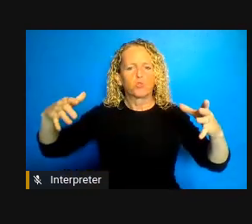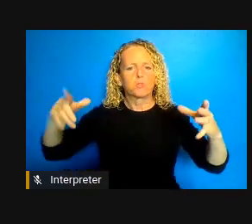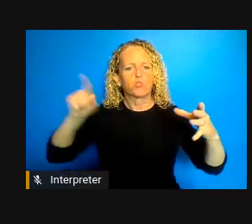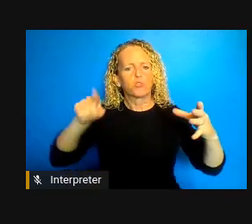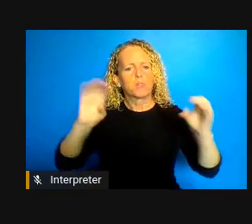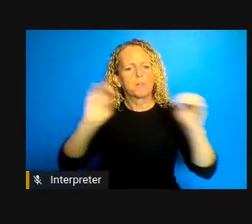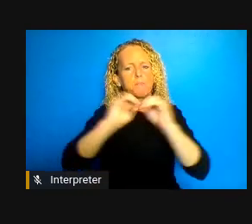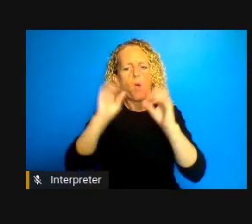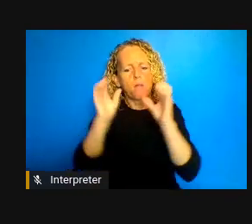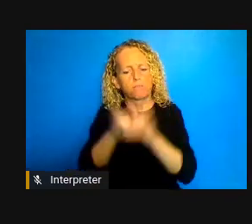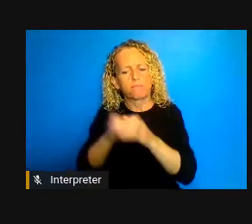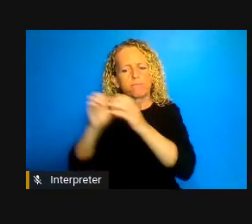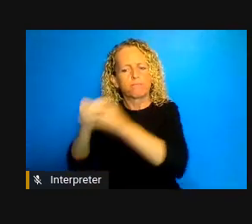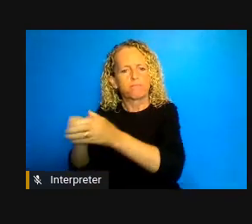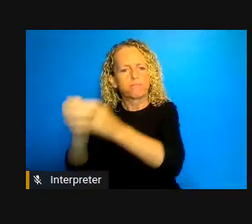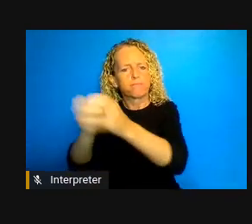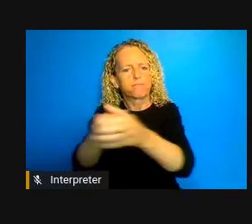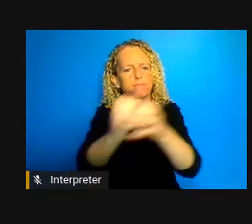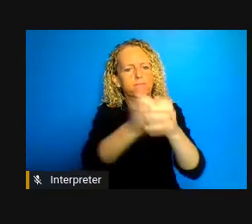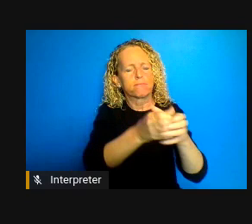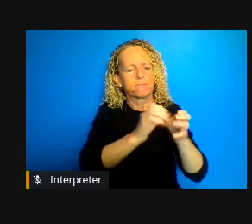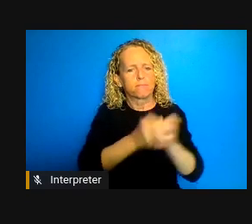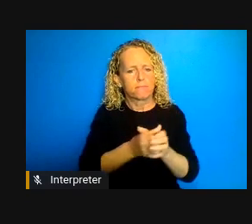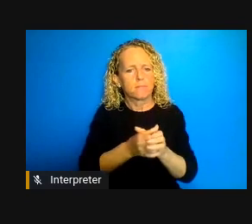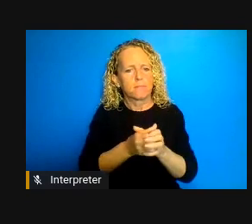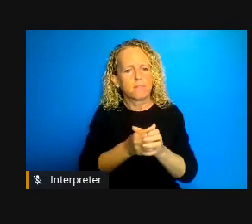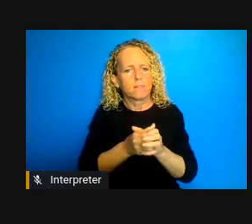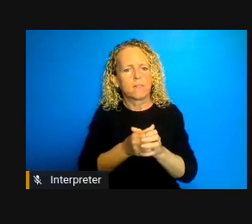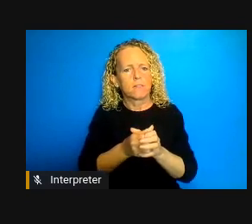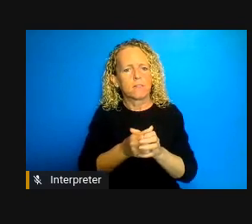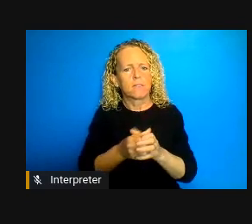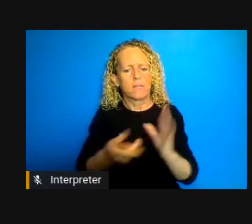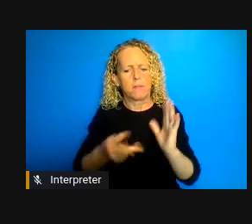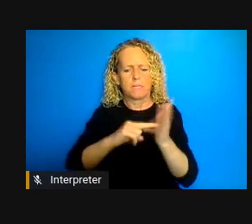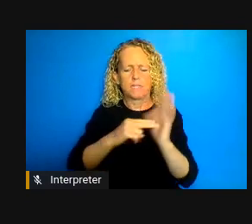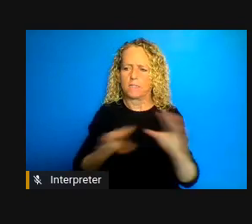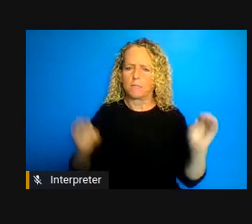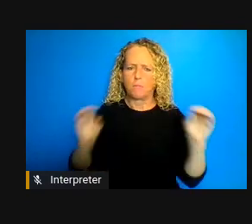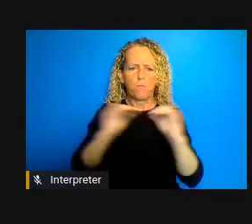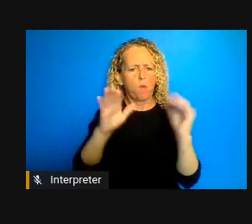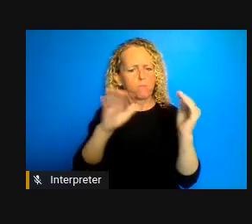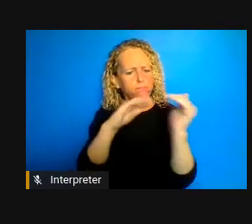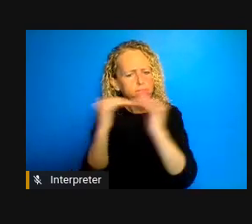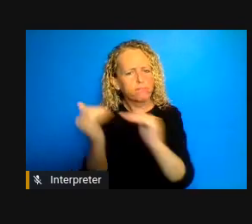consistent with liberty and equality as well as access to the social